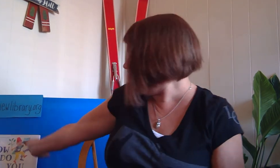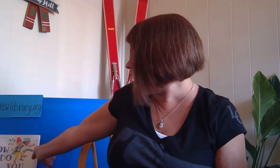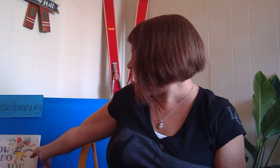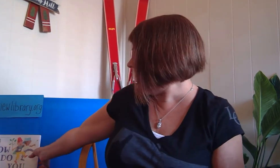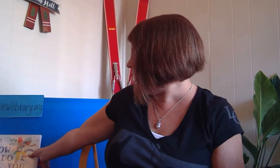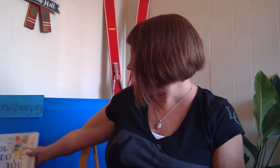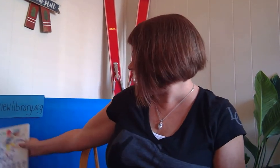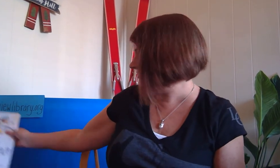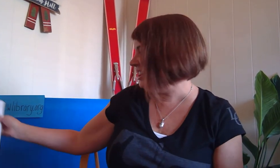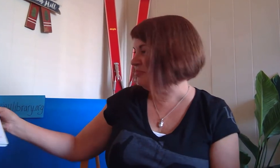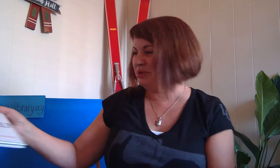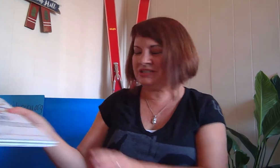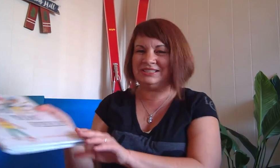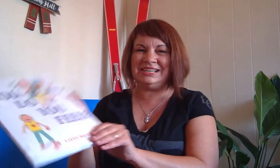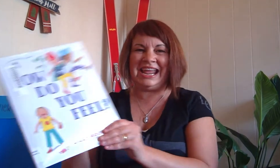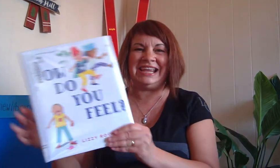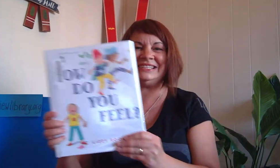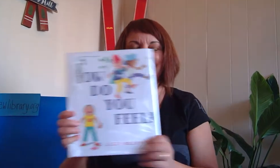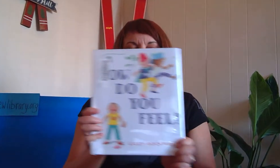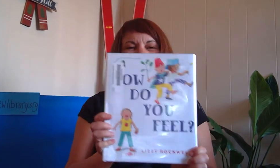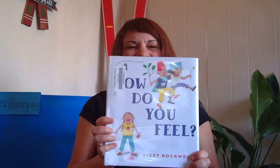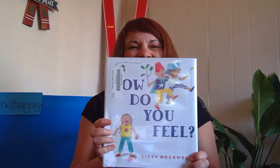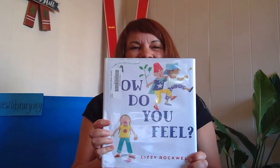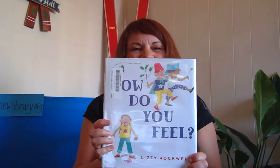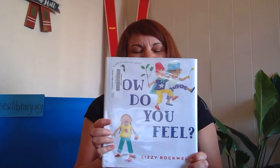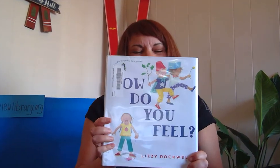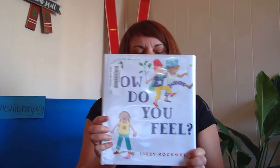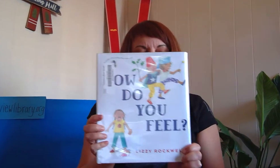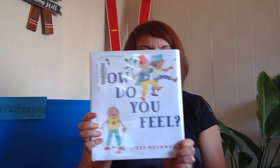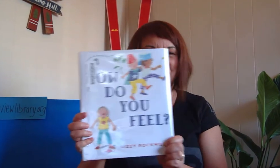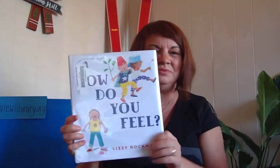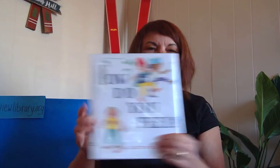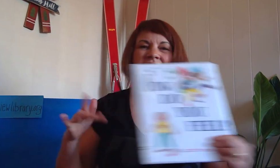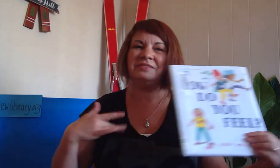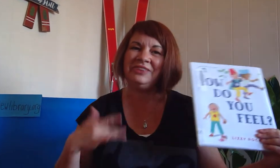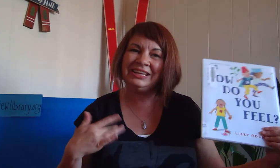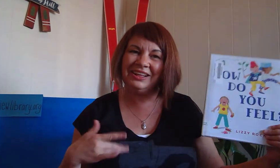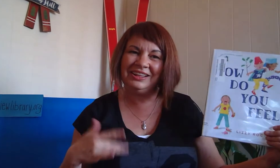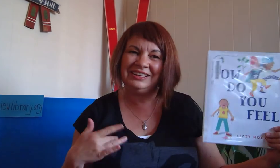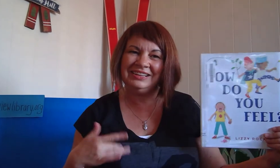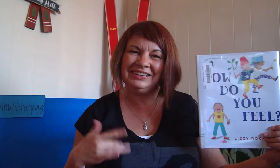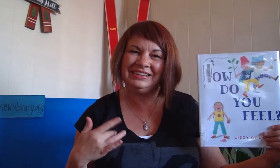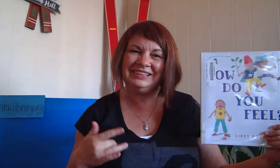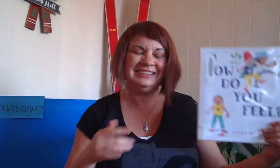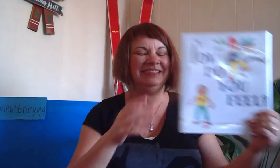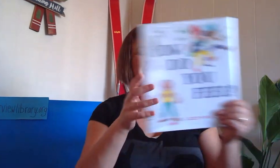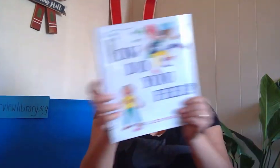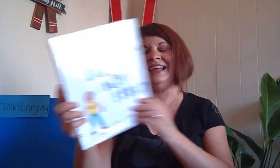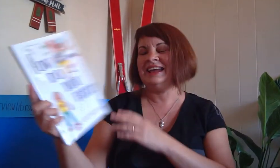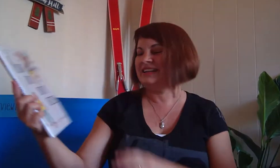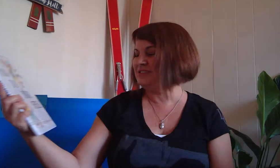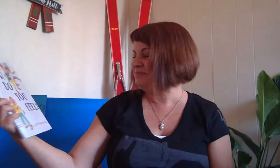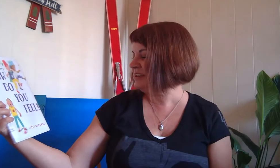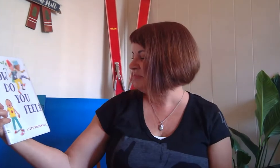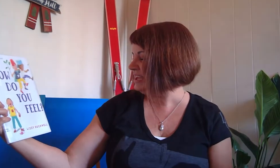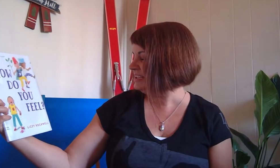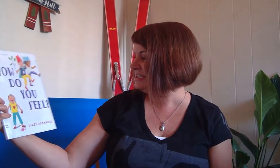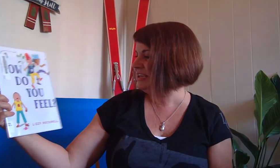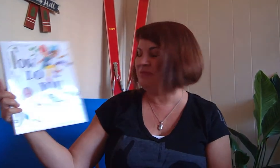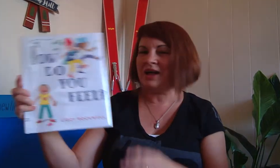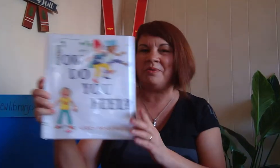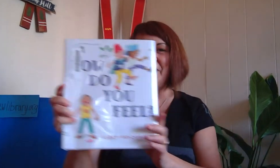Okay our book today is called How Do You Feel and it's written by Lizzy Rockwell.